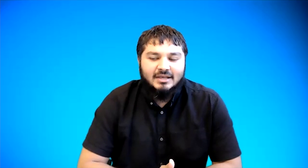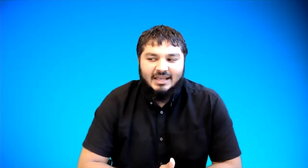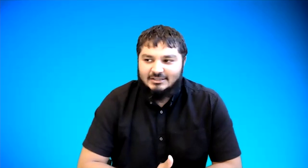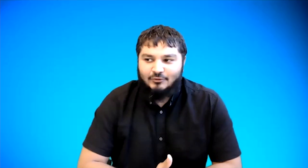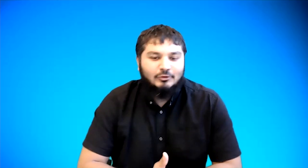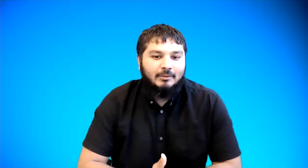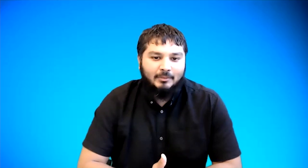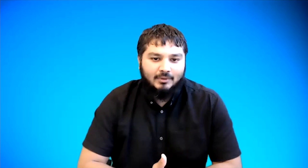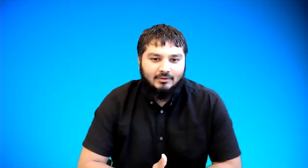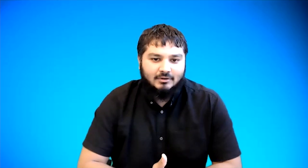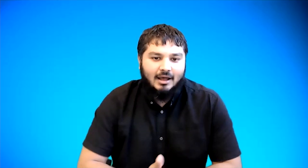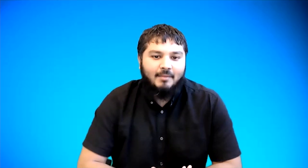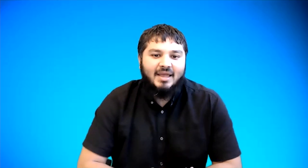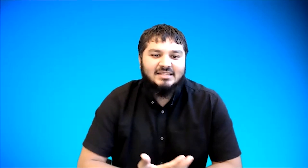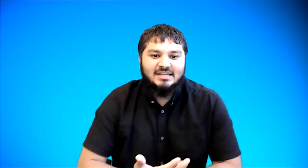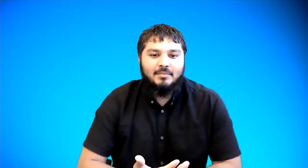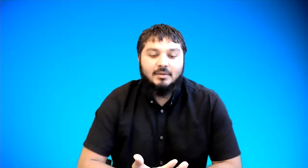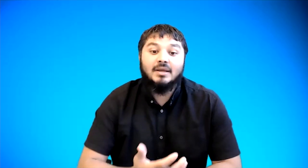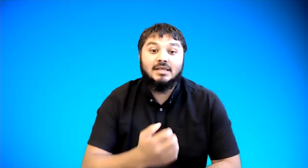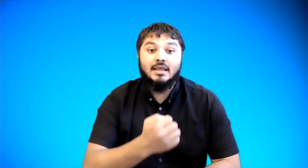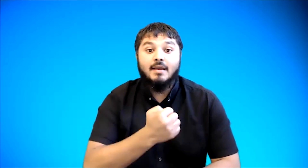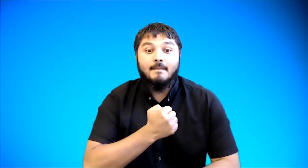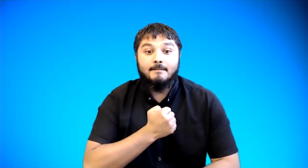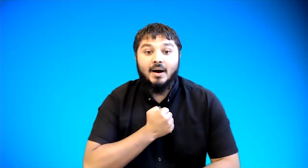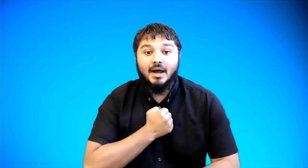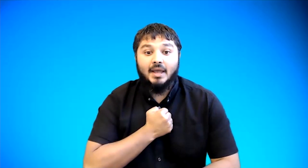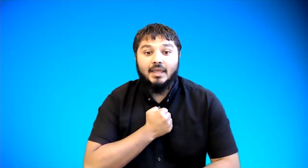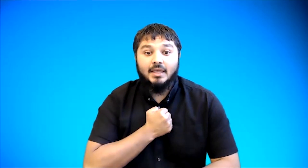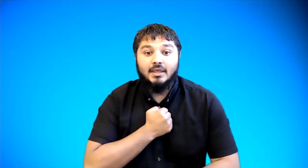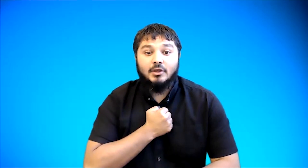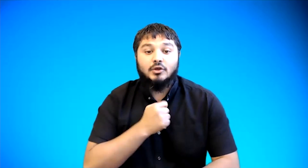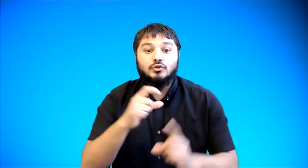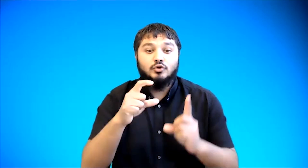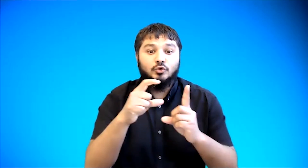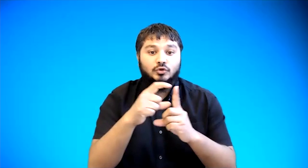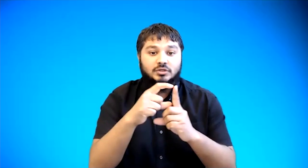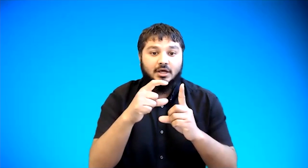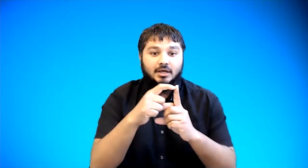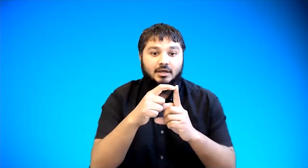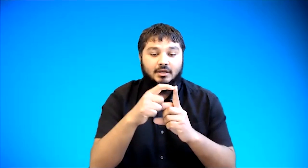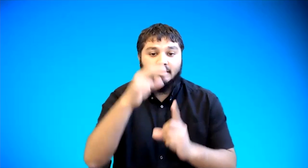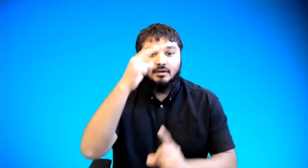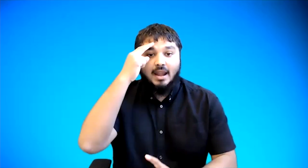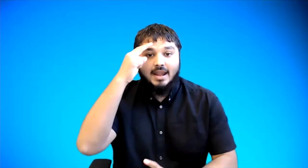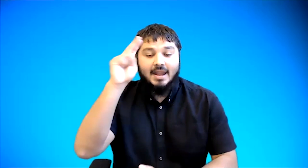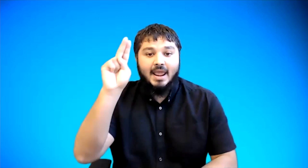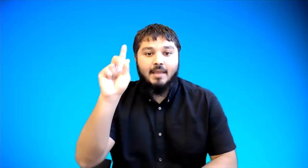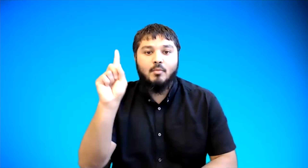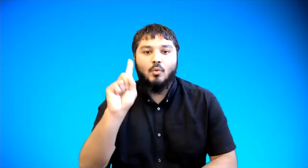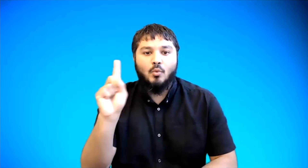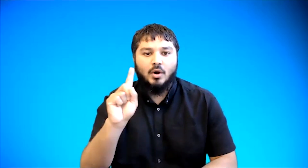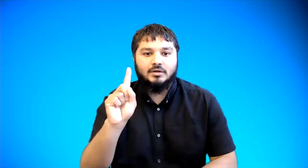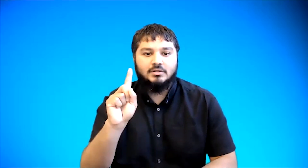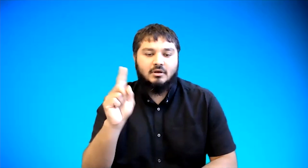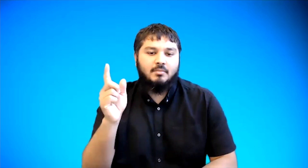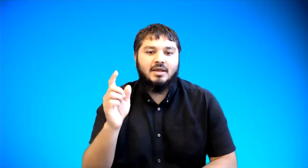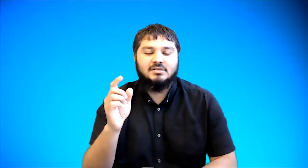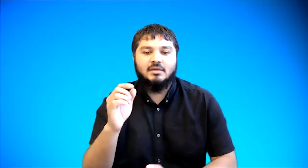it's for two people so i might establish i might say my daughter named what so i might say my